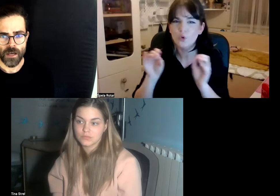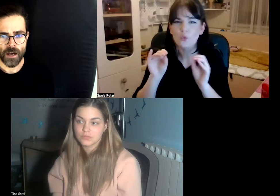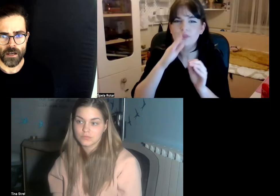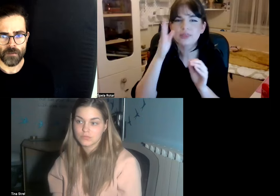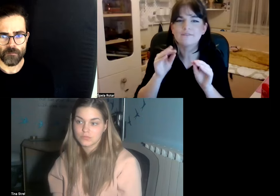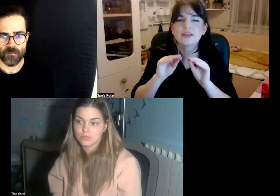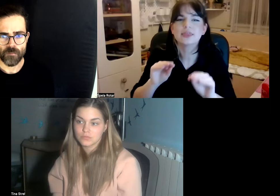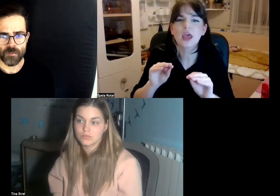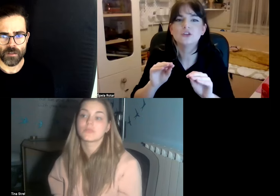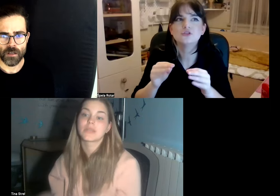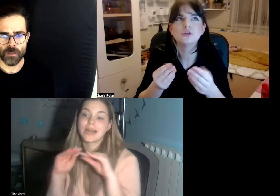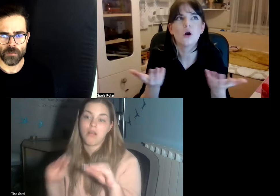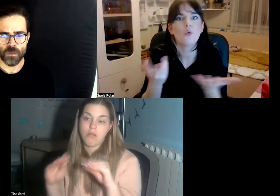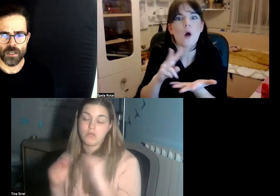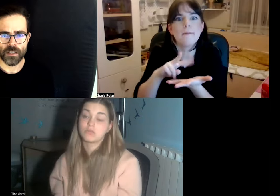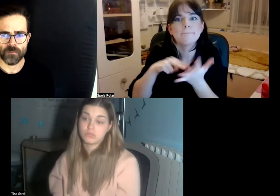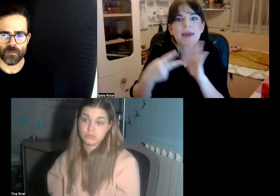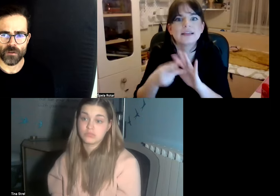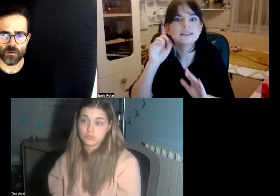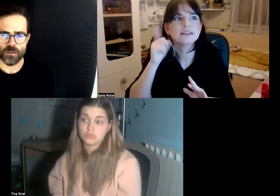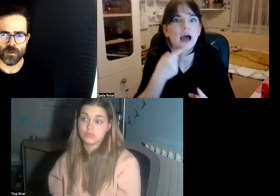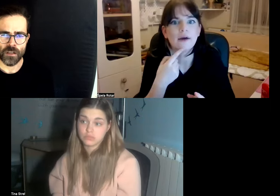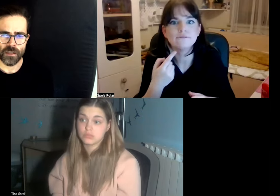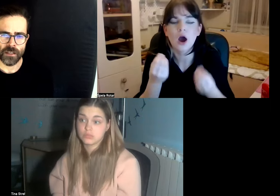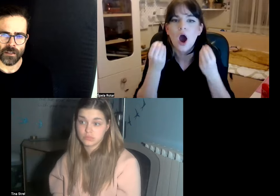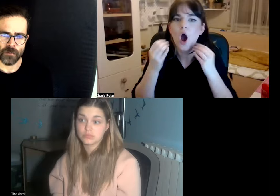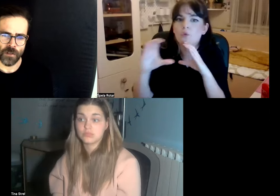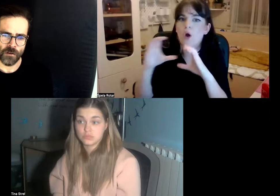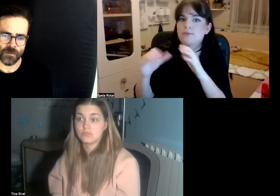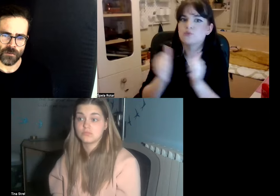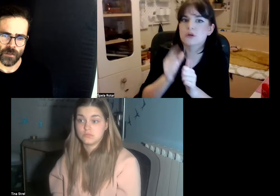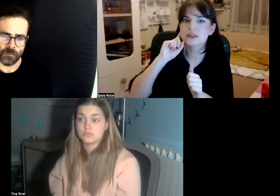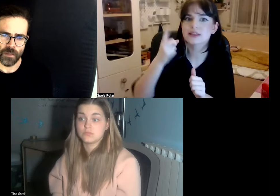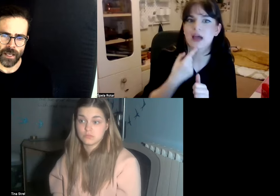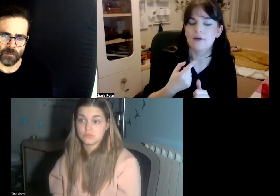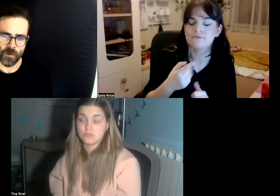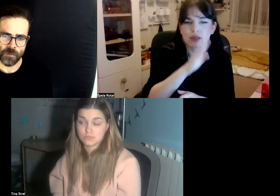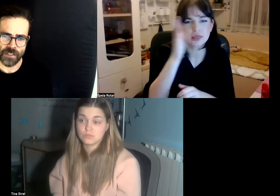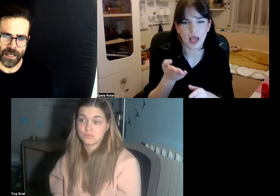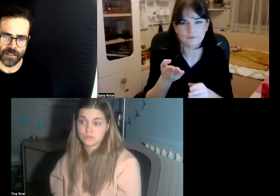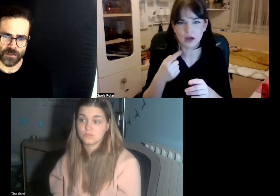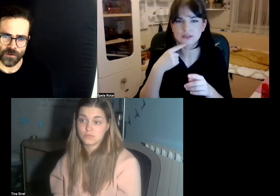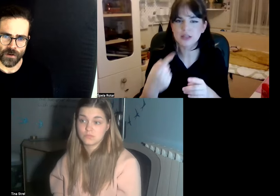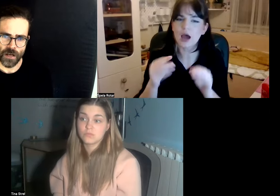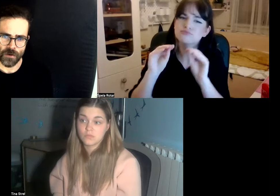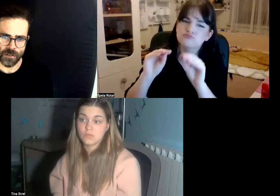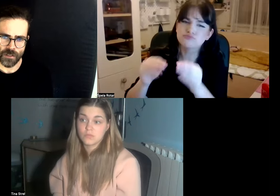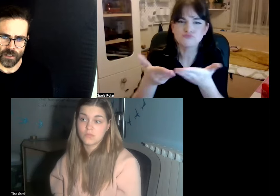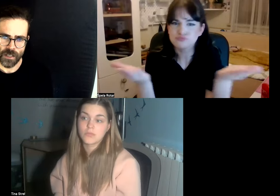I I mean we we shouldn't sing in terms of blame or mistakes or errors